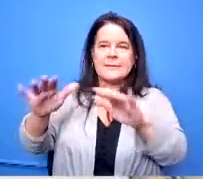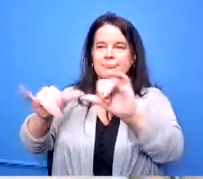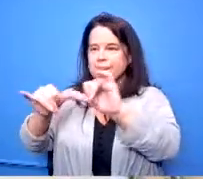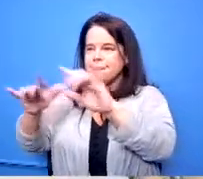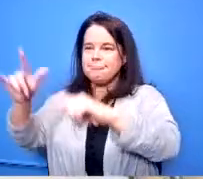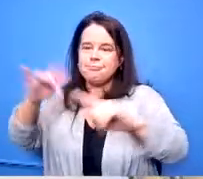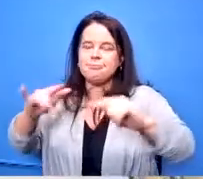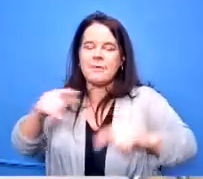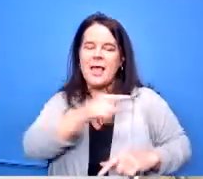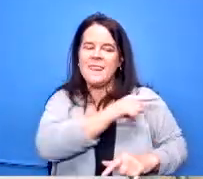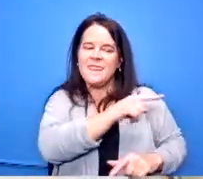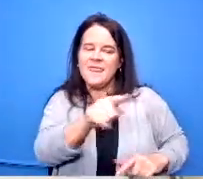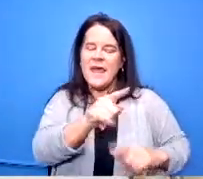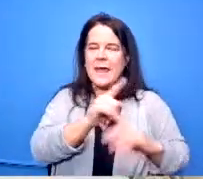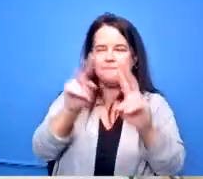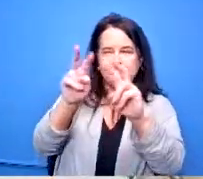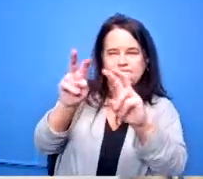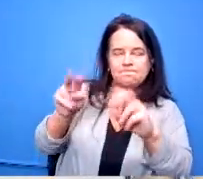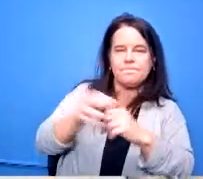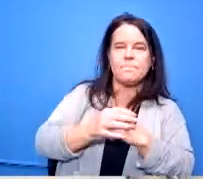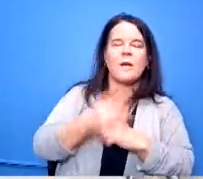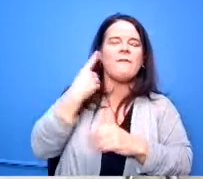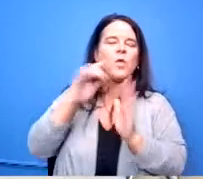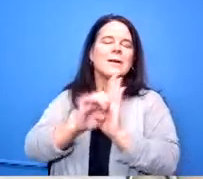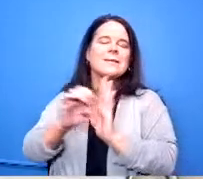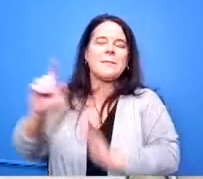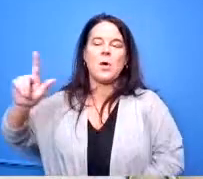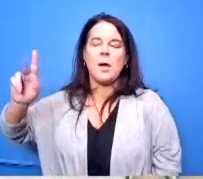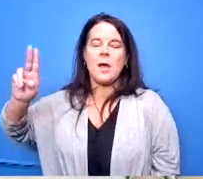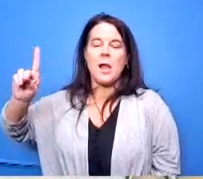with the ludlow for example with a ludlow 2 project that was an internal project